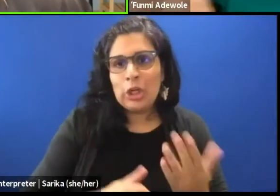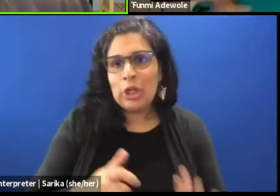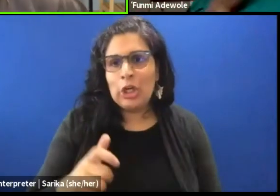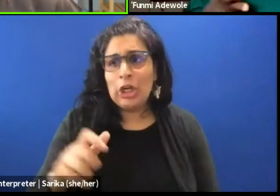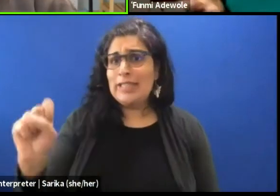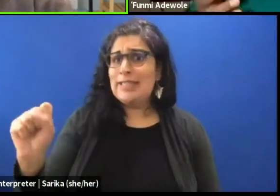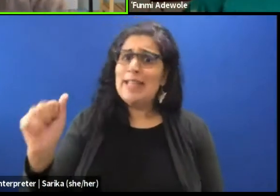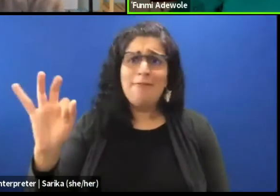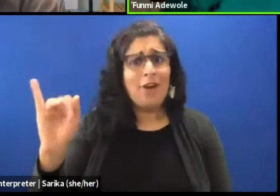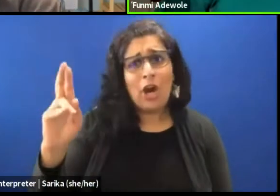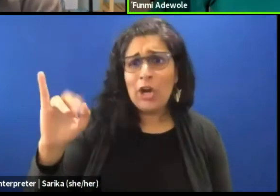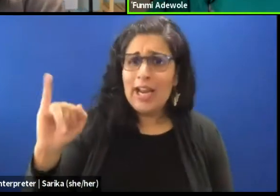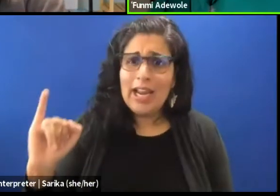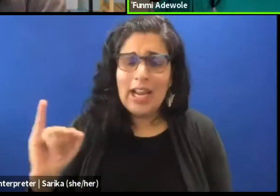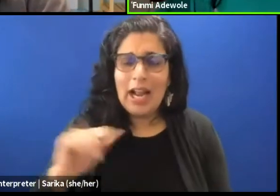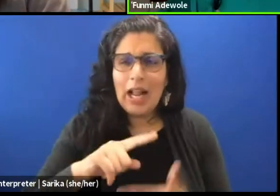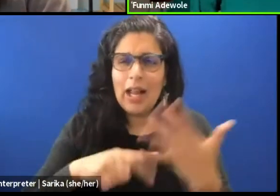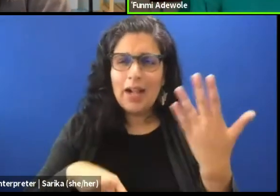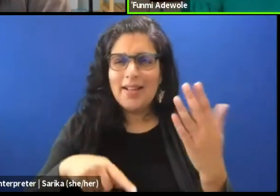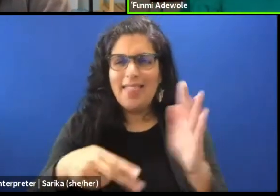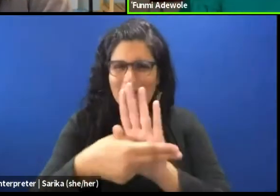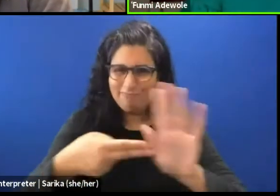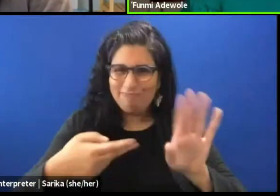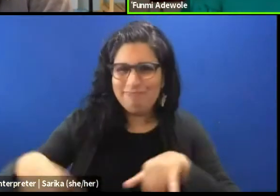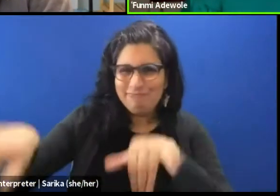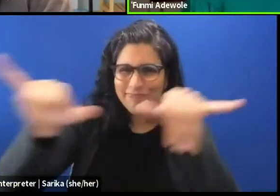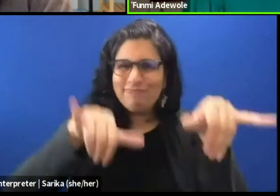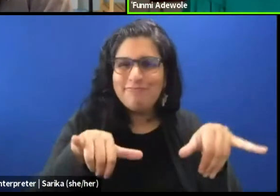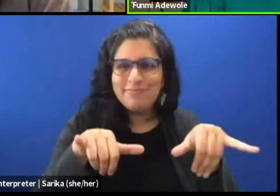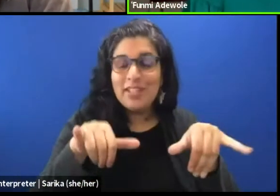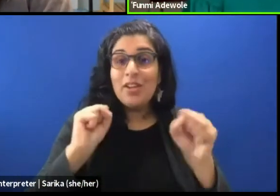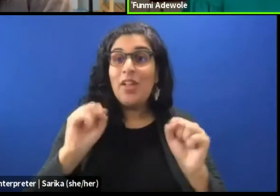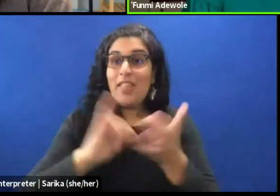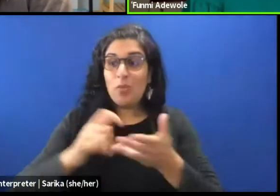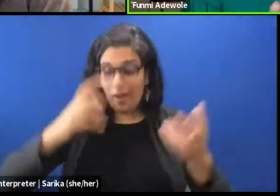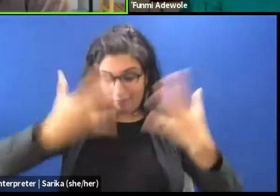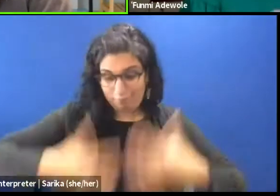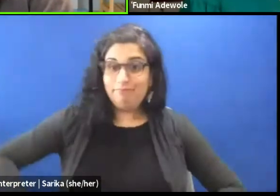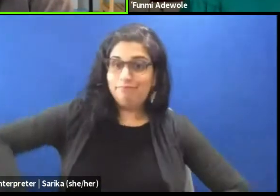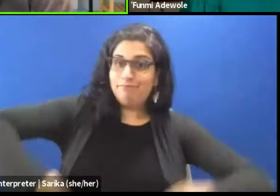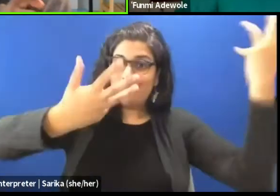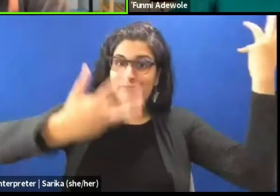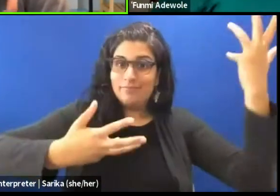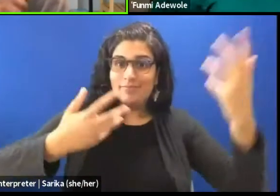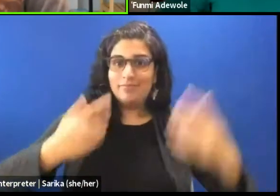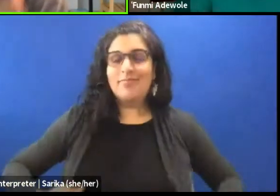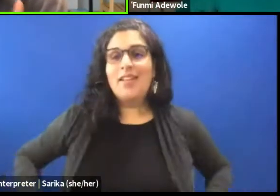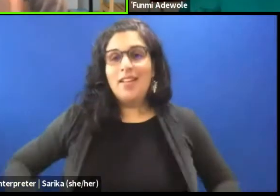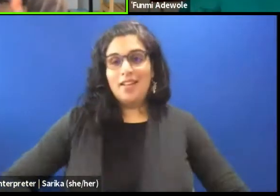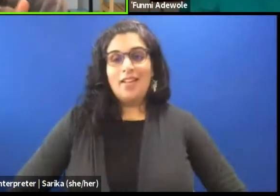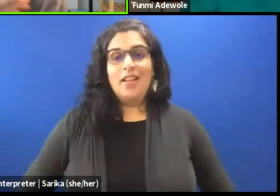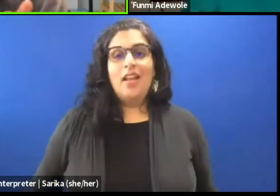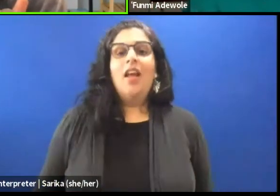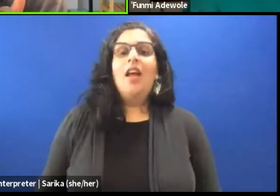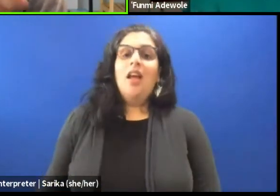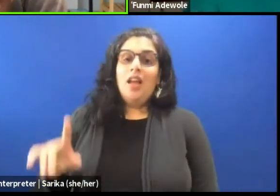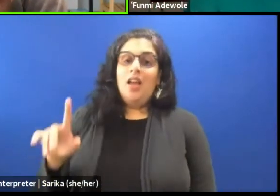So, it's that kind of thing. Interesting. Wow, are we coming to dramaturgical skills?